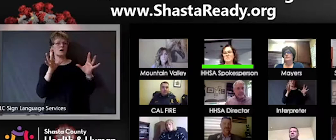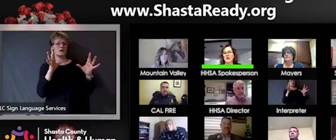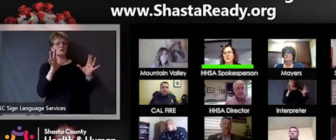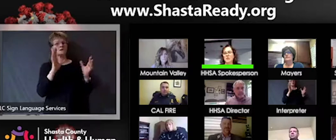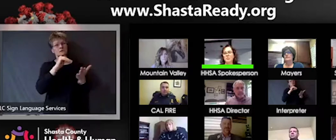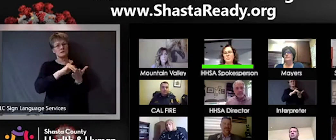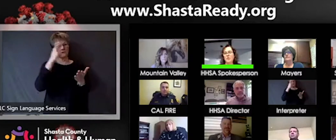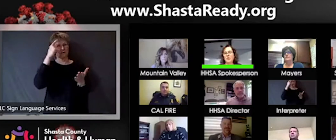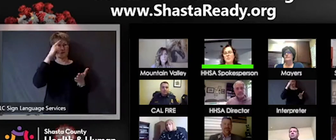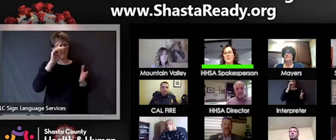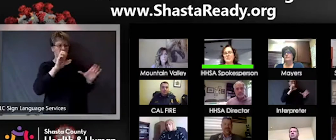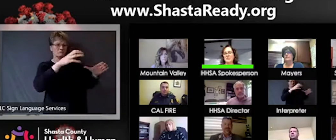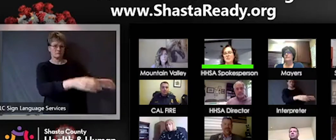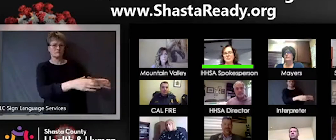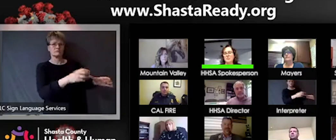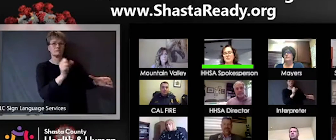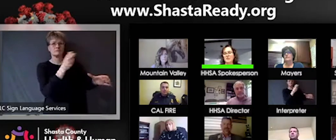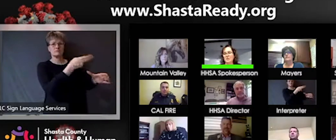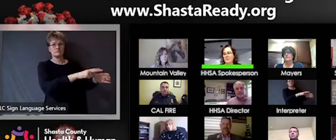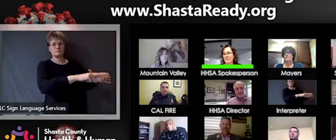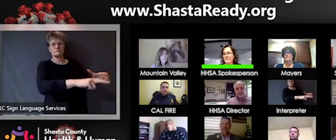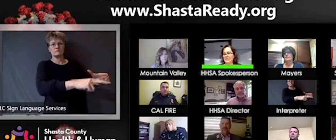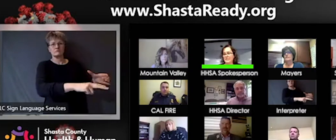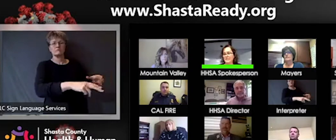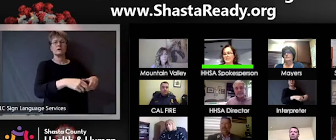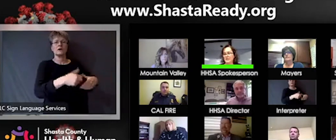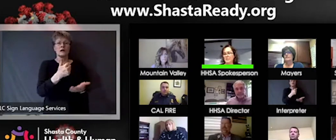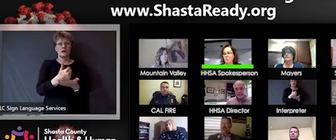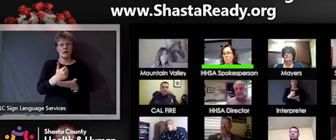to make room for COVID-19 patients and also to put them in a place that is more